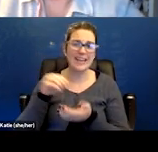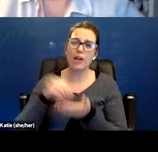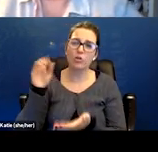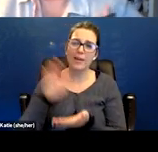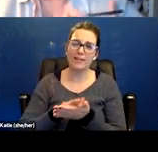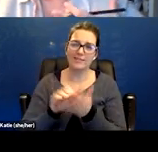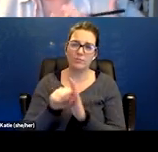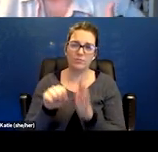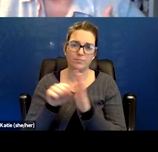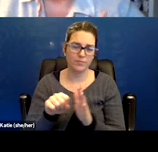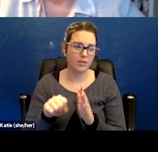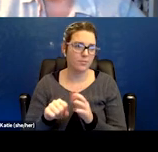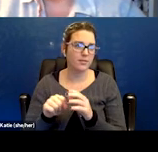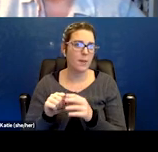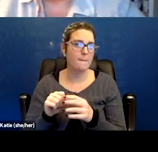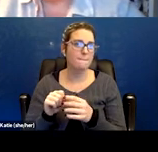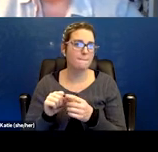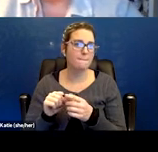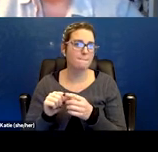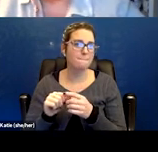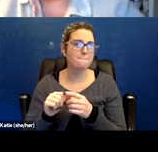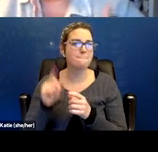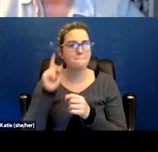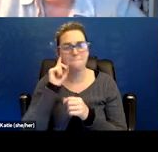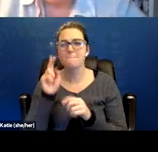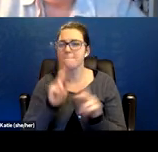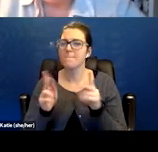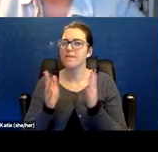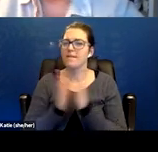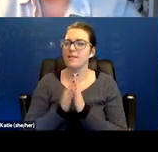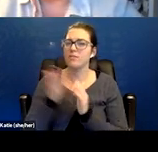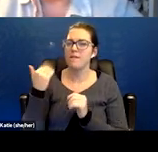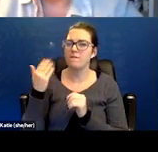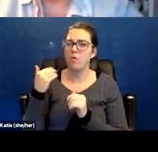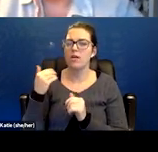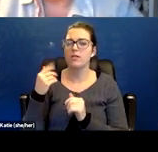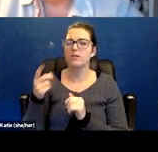and I think folks may have asked some of these questions before, Dr. Pritchard you were done your presentation